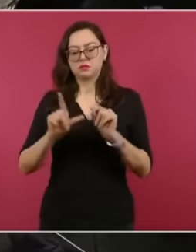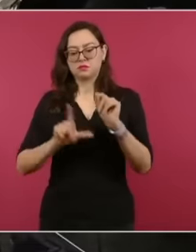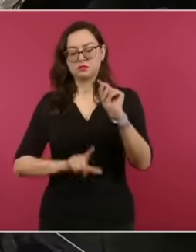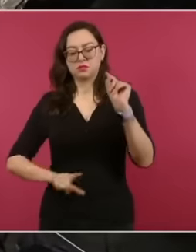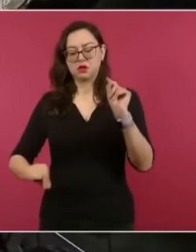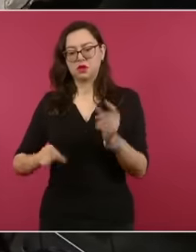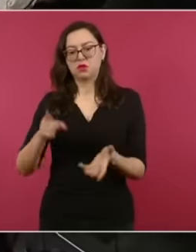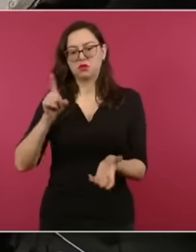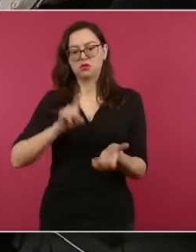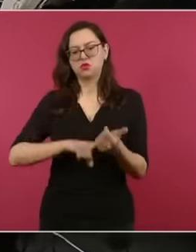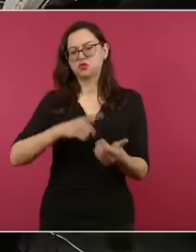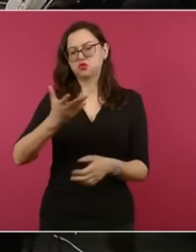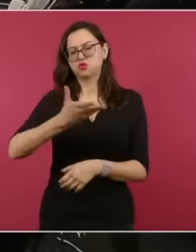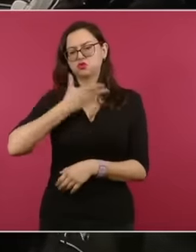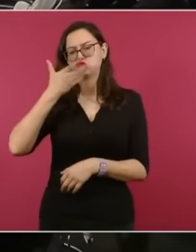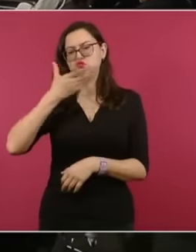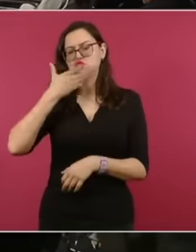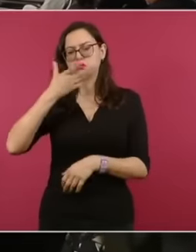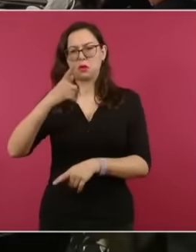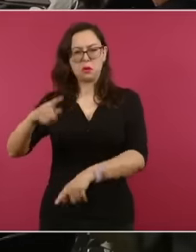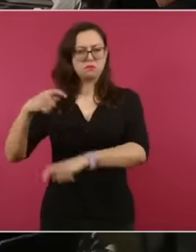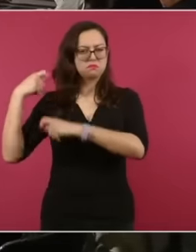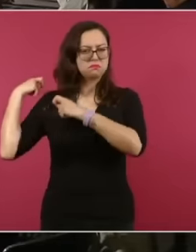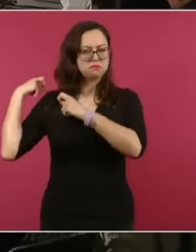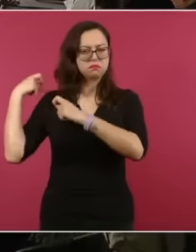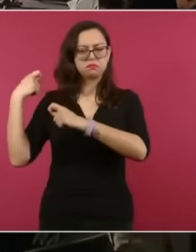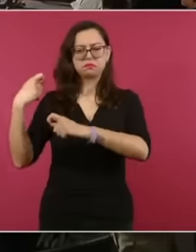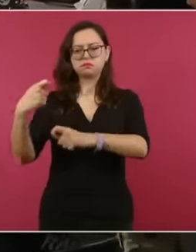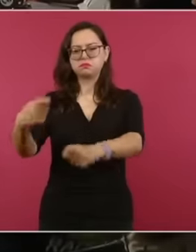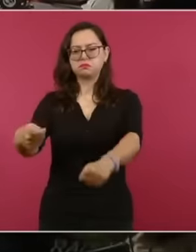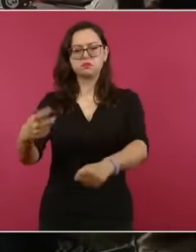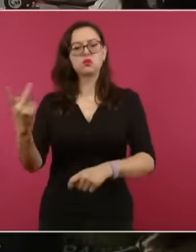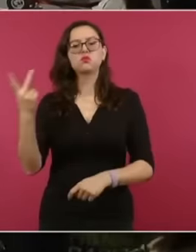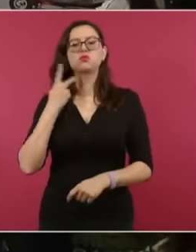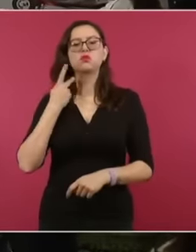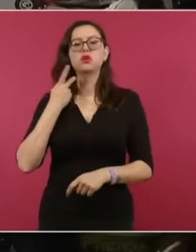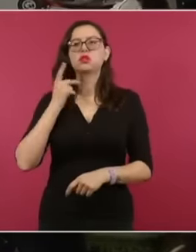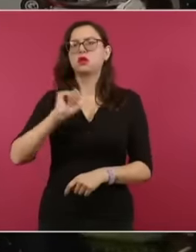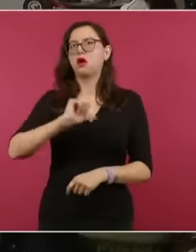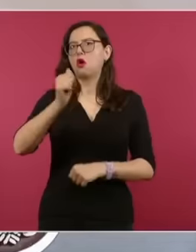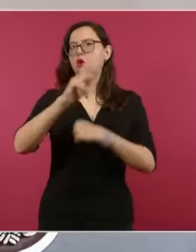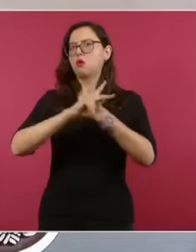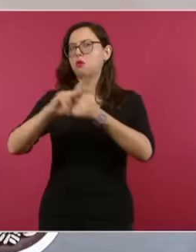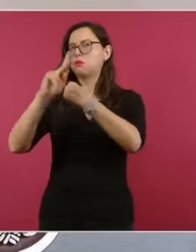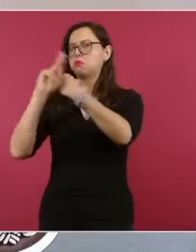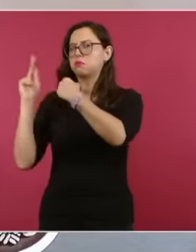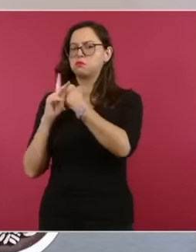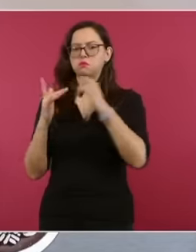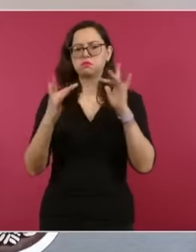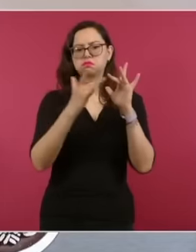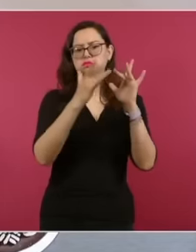their roots in the exceptional history and culture of Mexico. and we know that Mexico is recognized